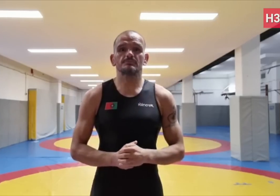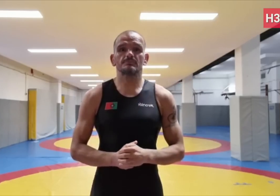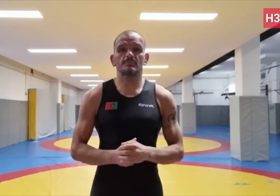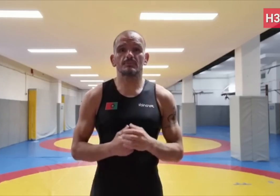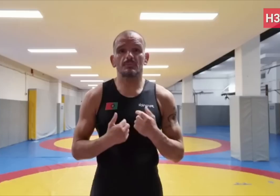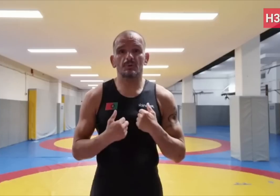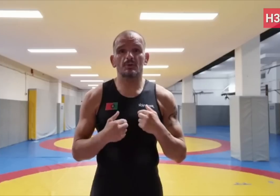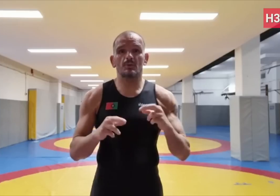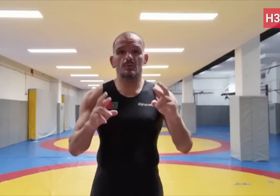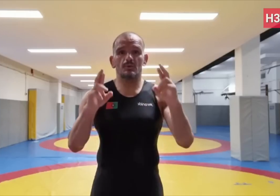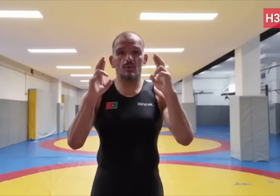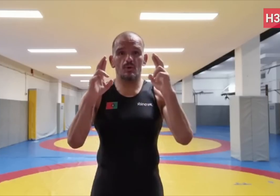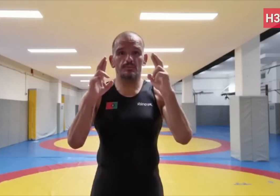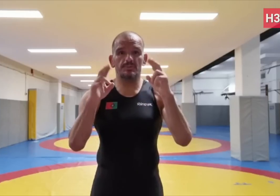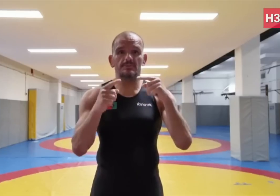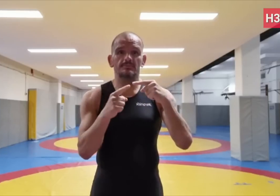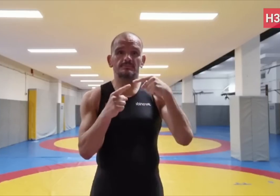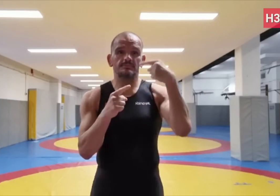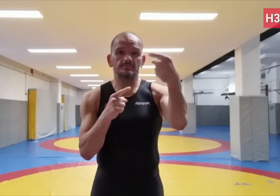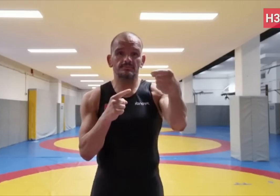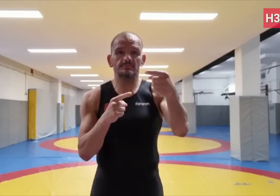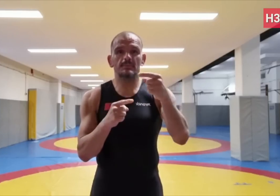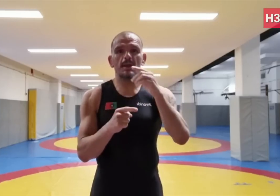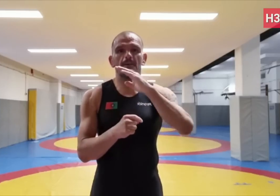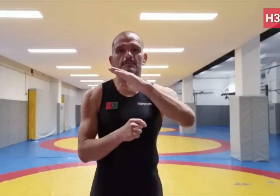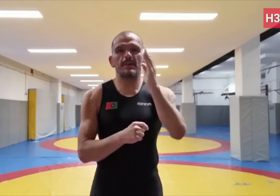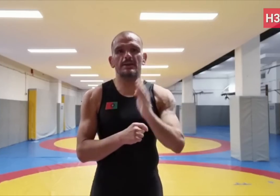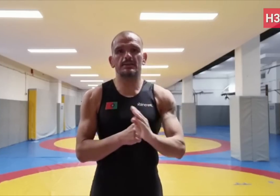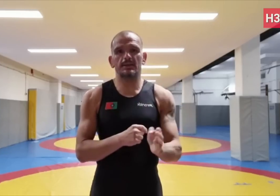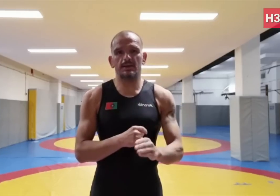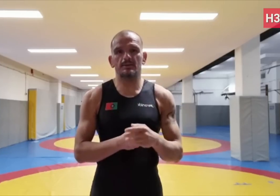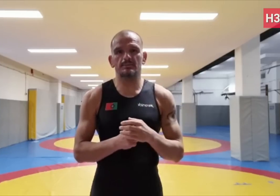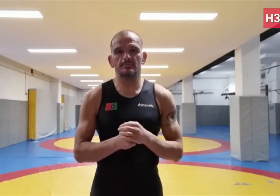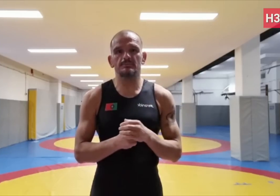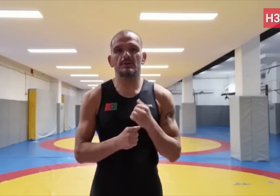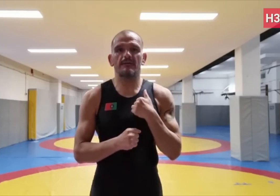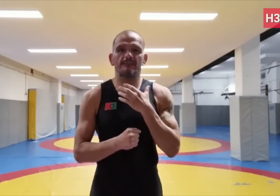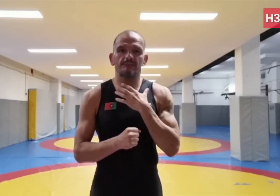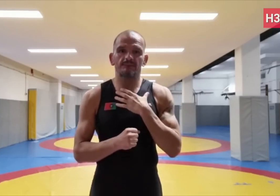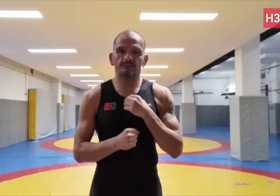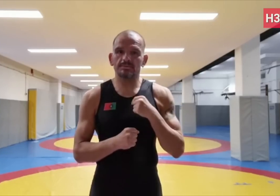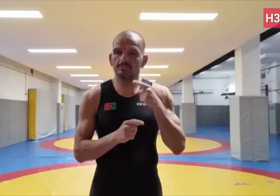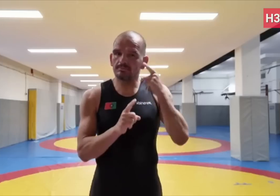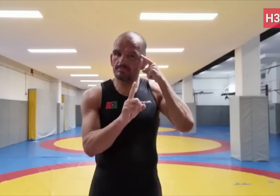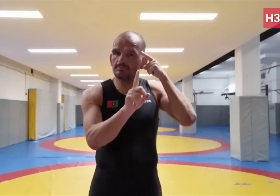I hope for the Deaflympics in Brazil,